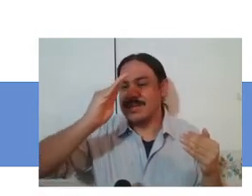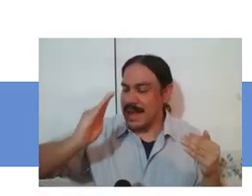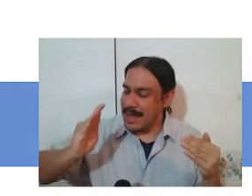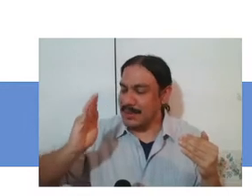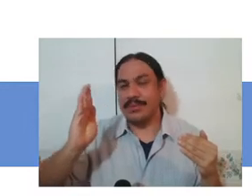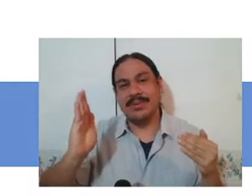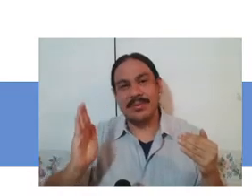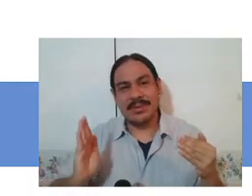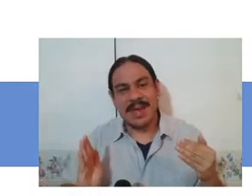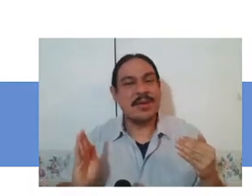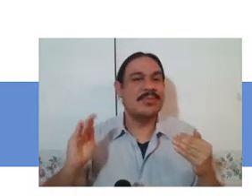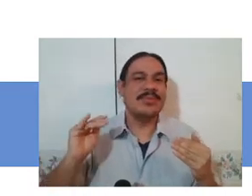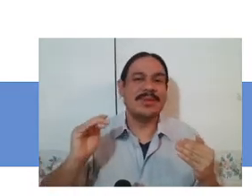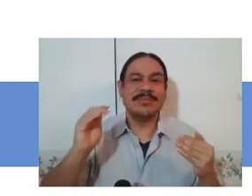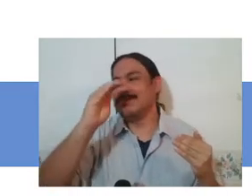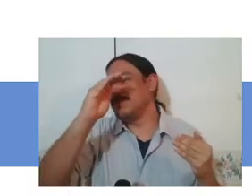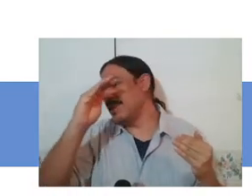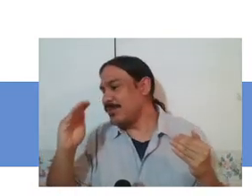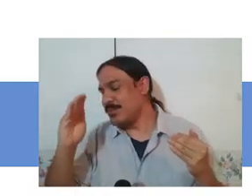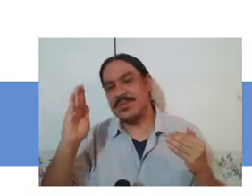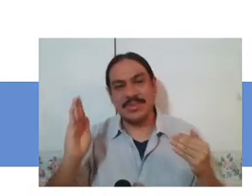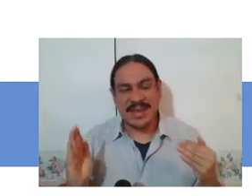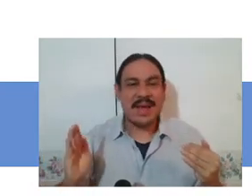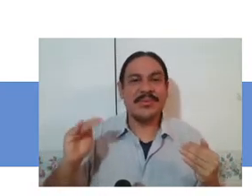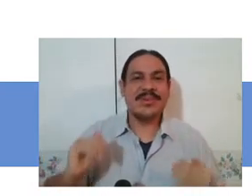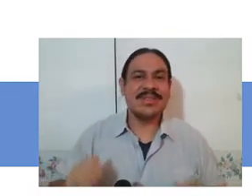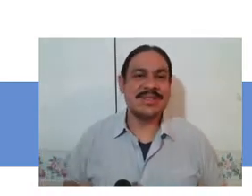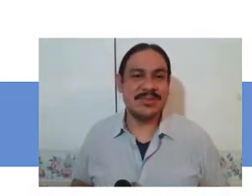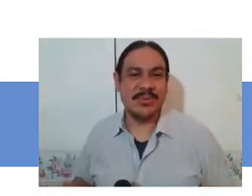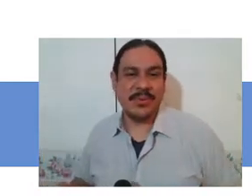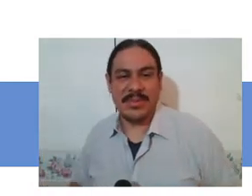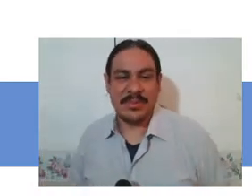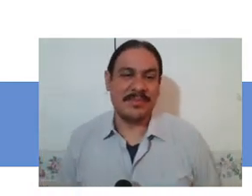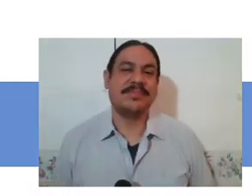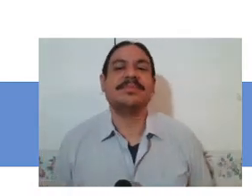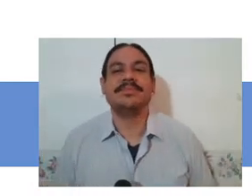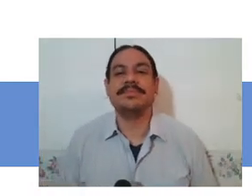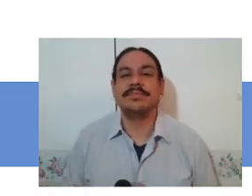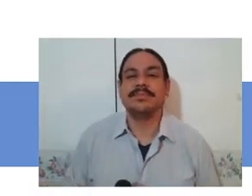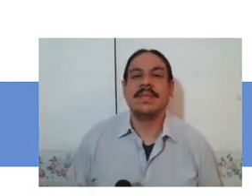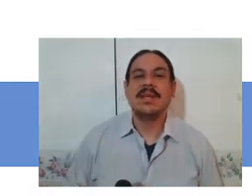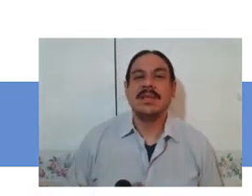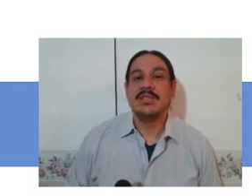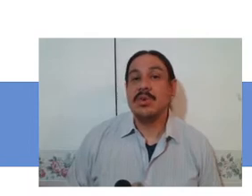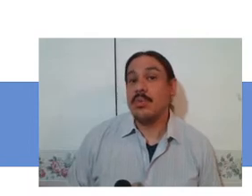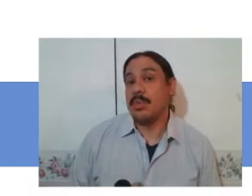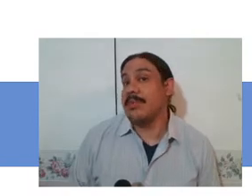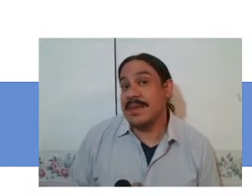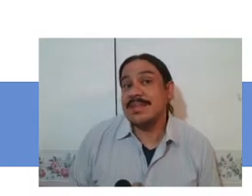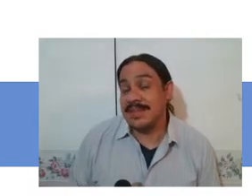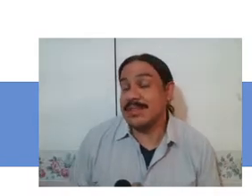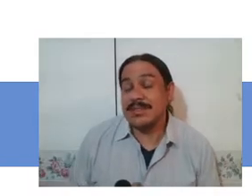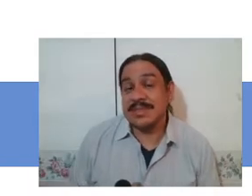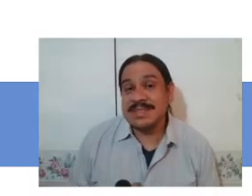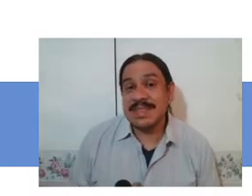the first thing i want to tell you is that there's no single system in spoken languages we have ipa and that's pretty much what everyone uses